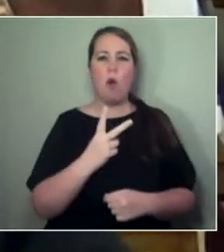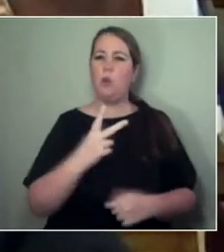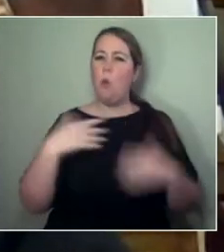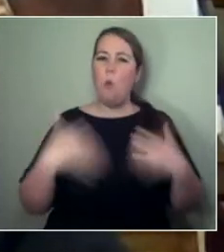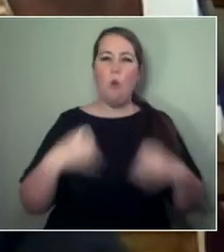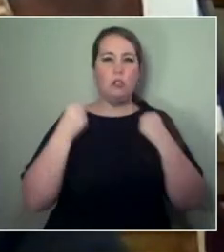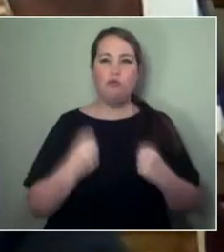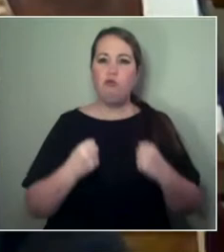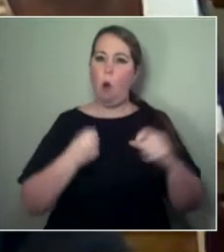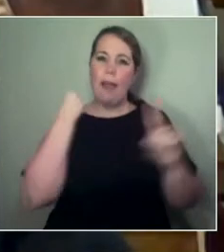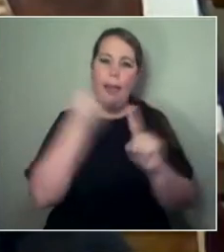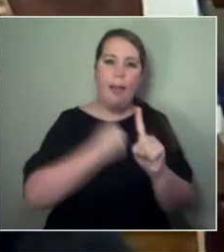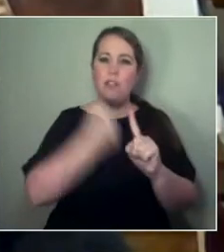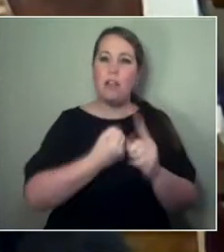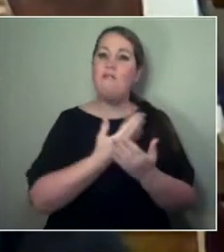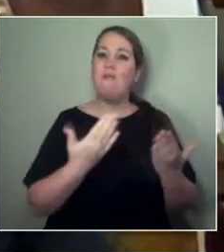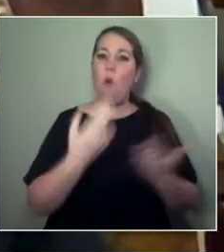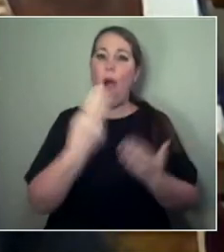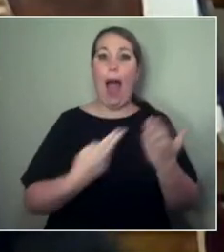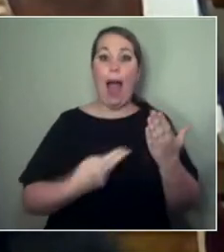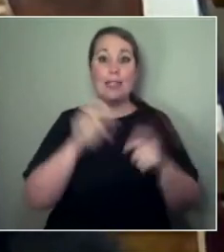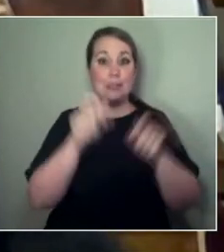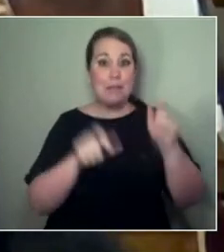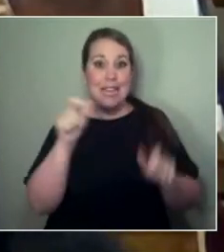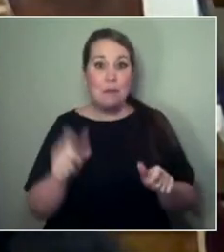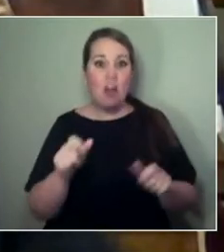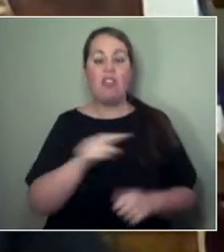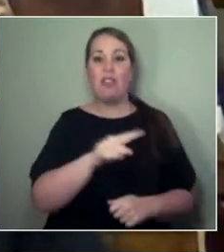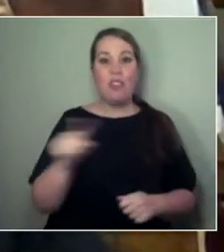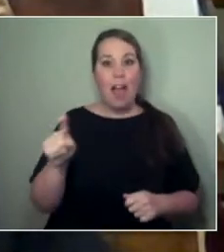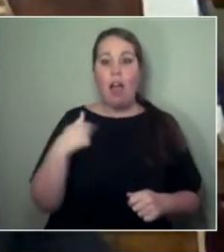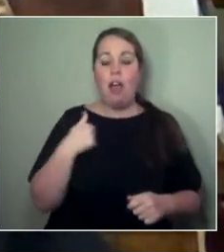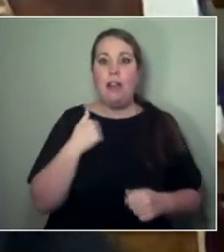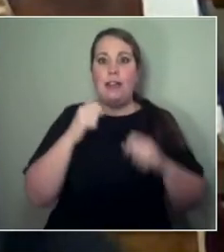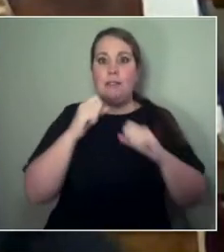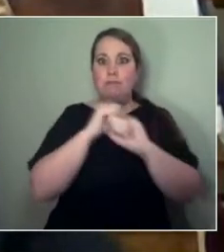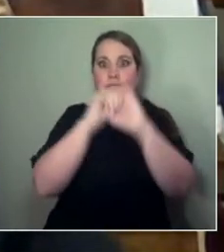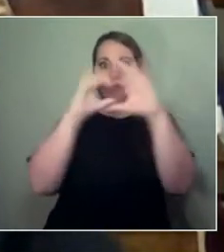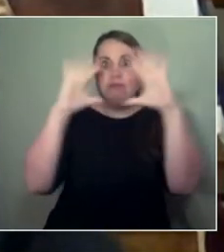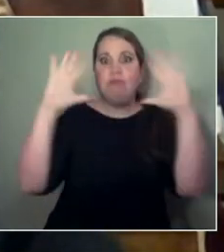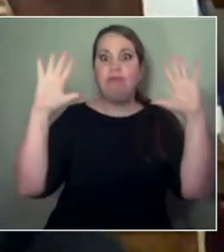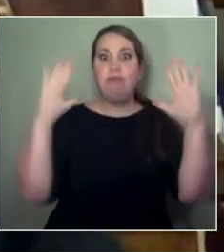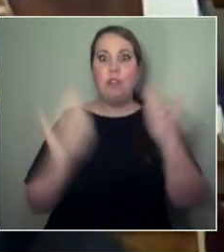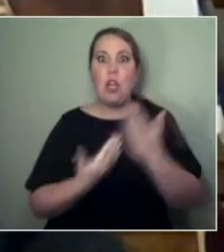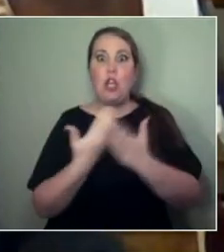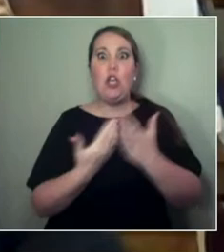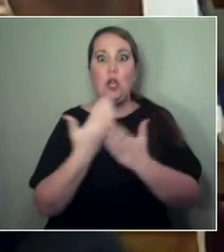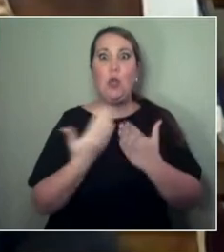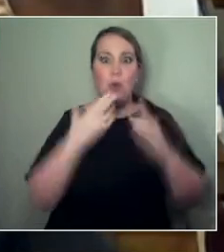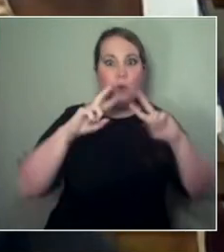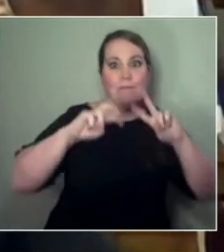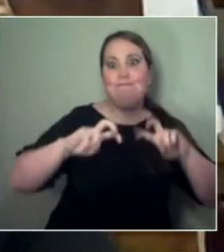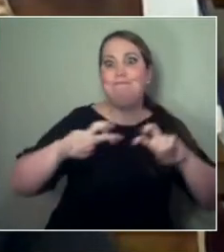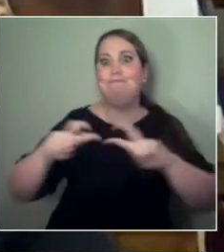and who are going out there exploring new ways of working and just giving things a go. They're not claiming to have all the answers,